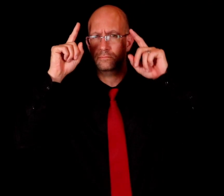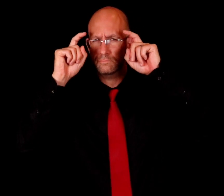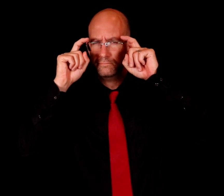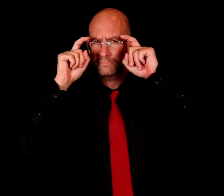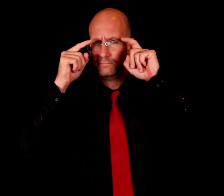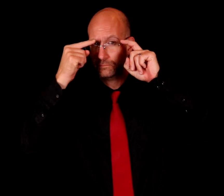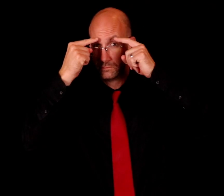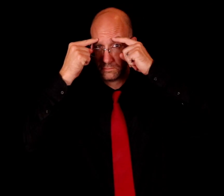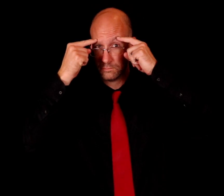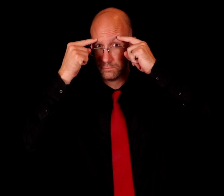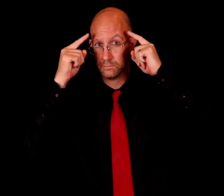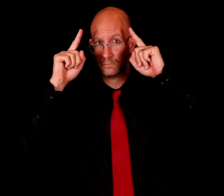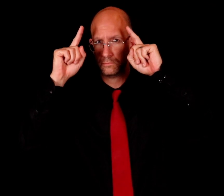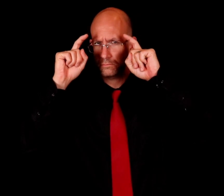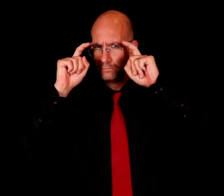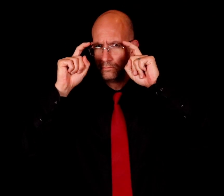Lower your eyebrows like this.